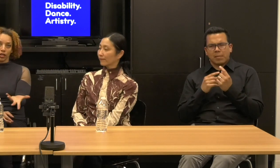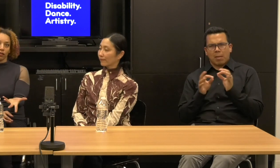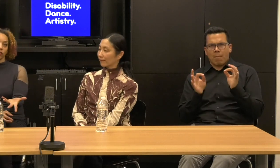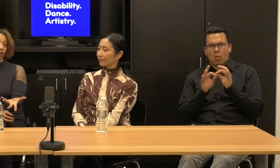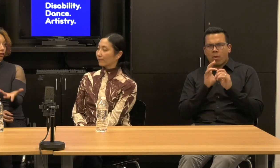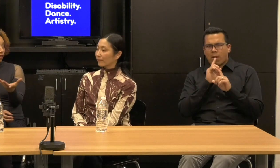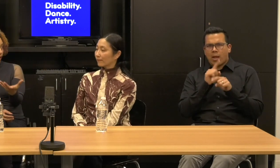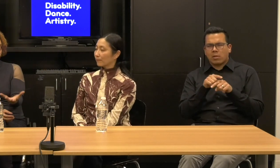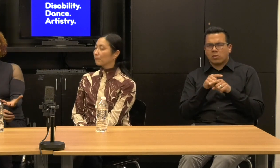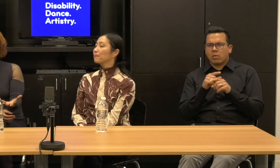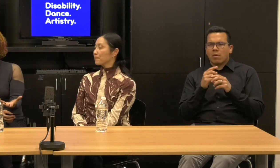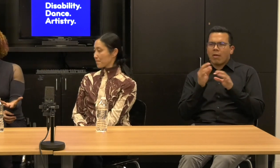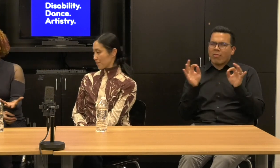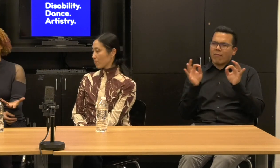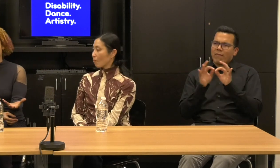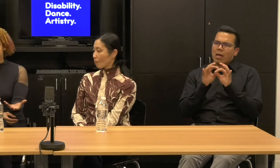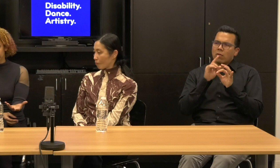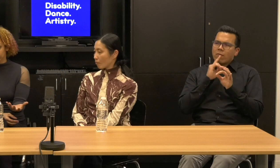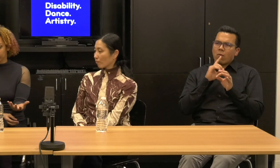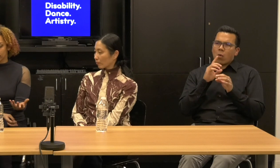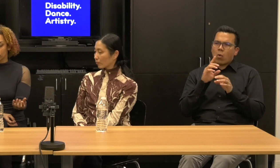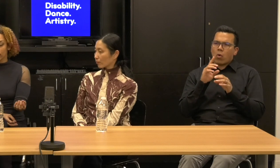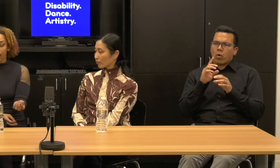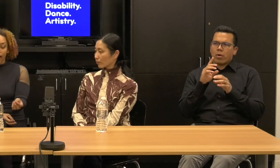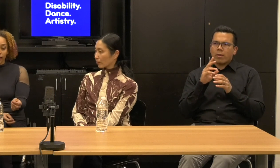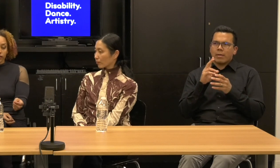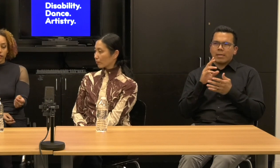generation and then the art form phone.